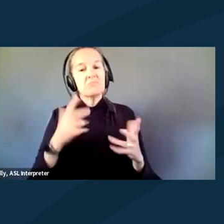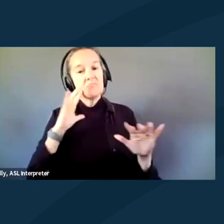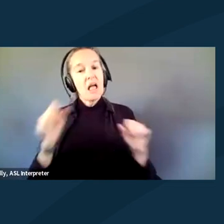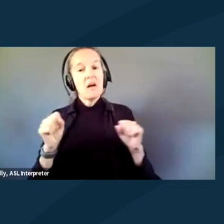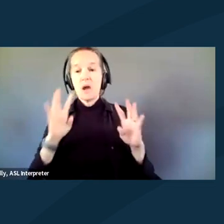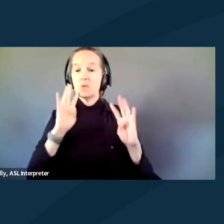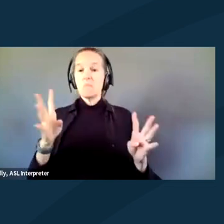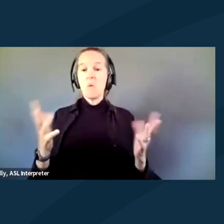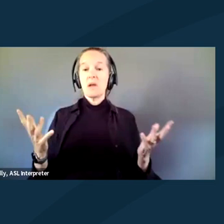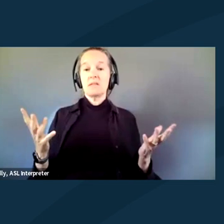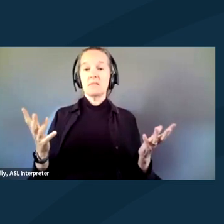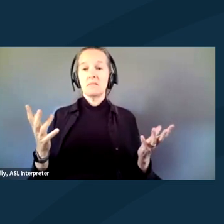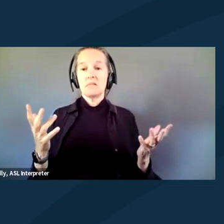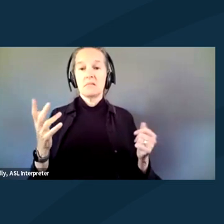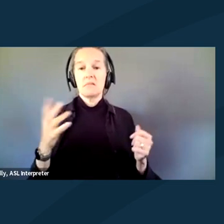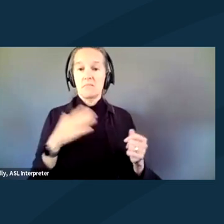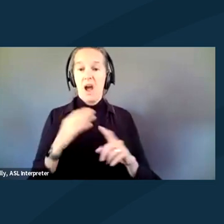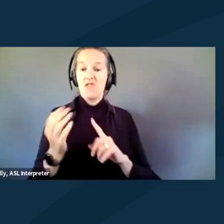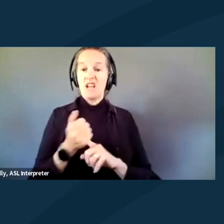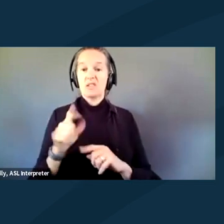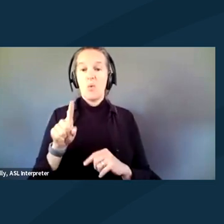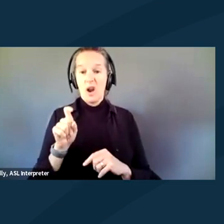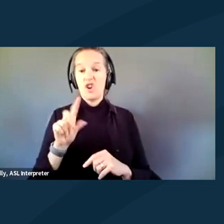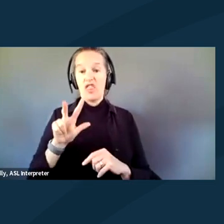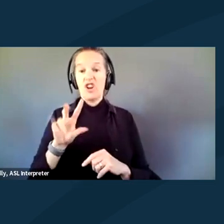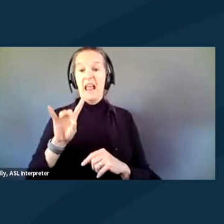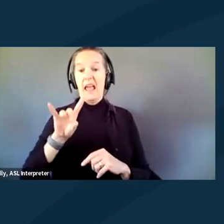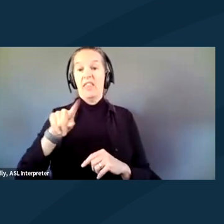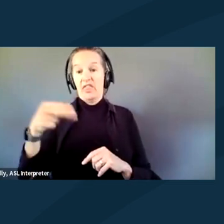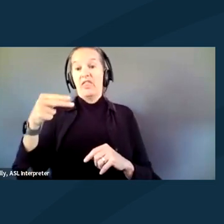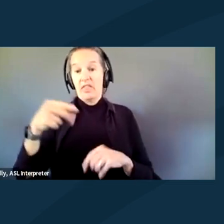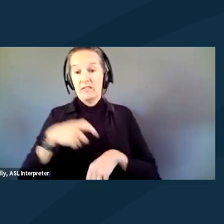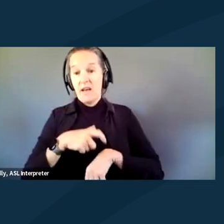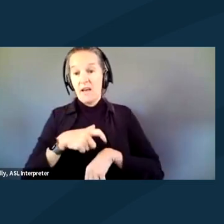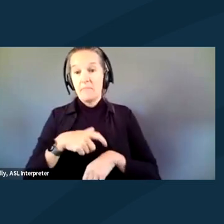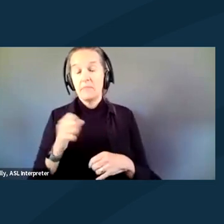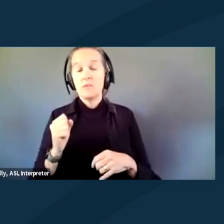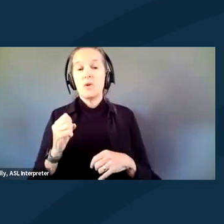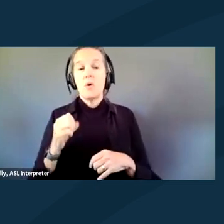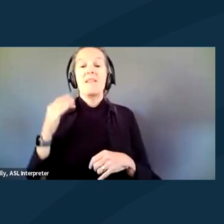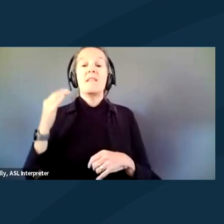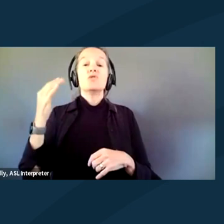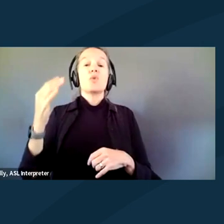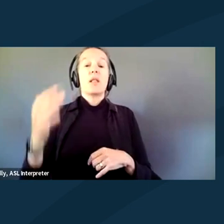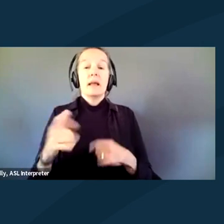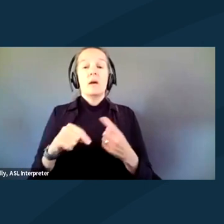That was my 138th arrest. And eventually when I was taken to jail,